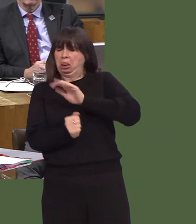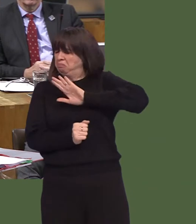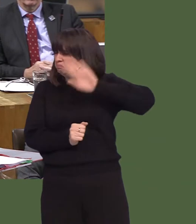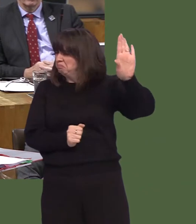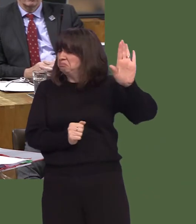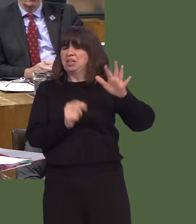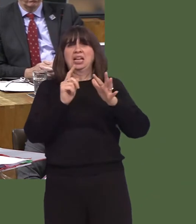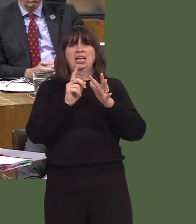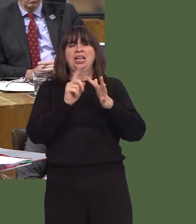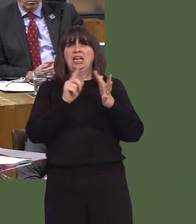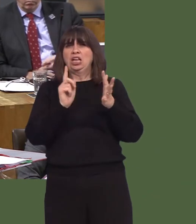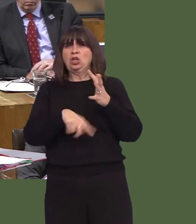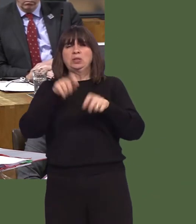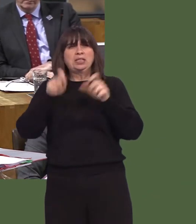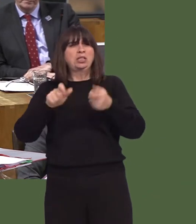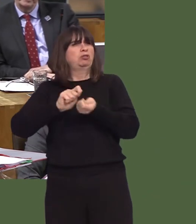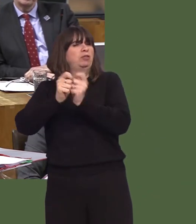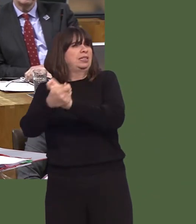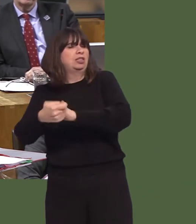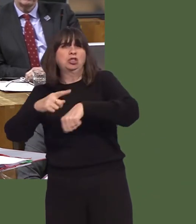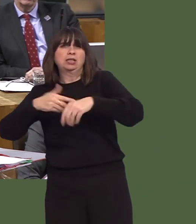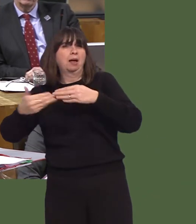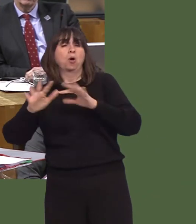in EU citizens, they weren't talking about a transitional period: they've done all that.